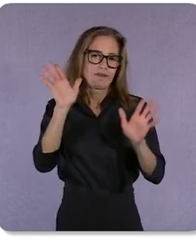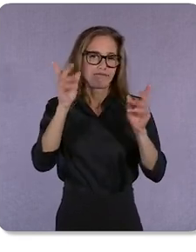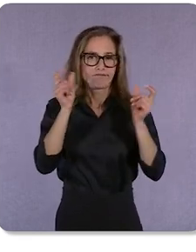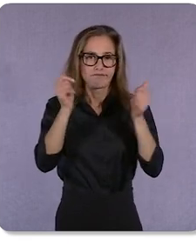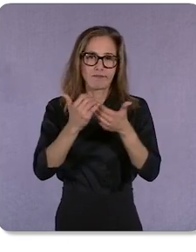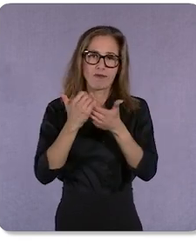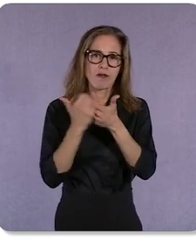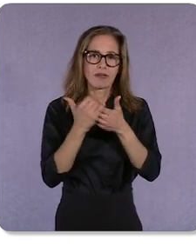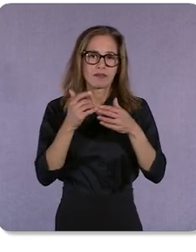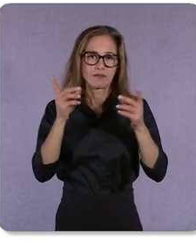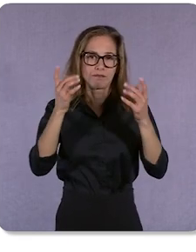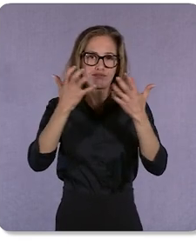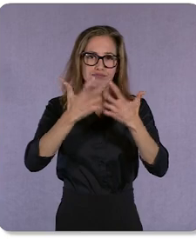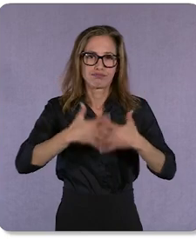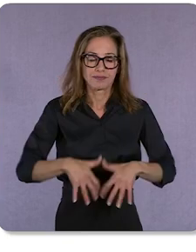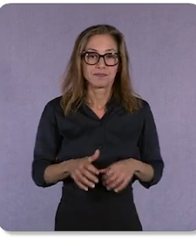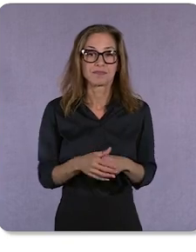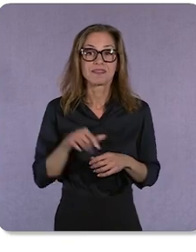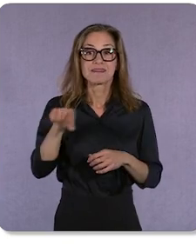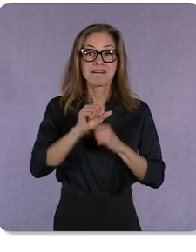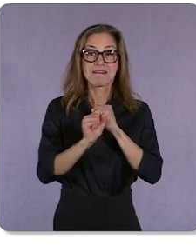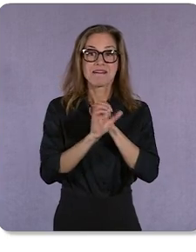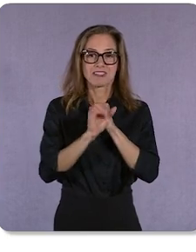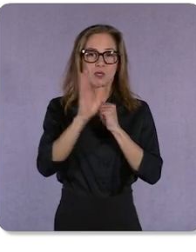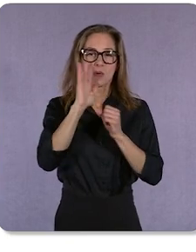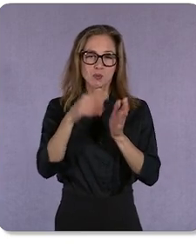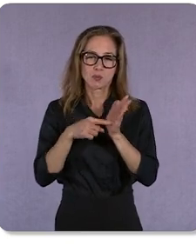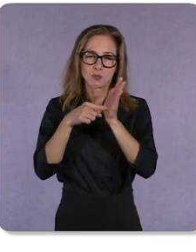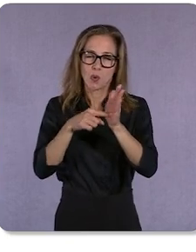These ads will be shown exclusively to your potential new loyalty members.